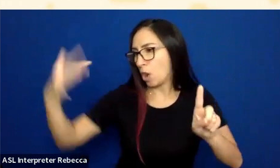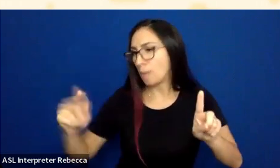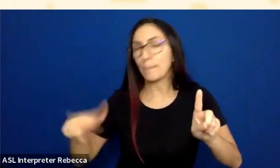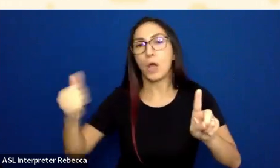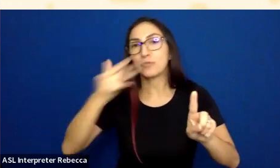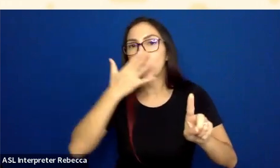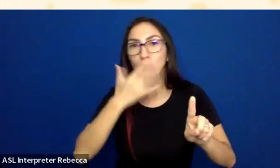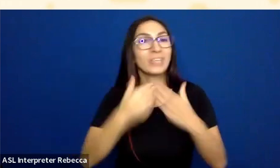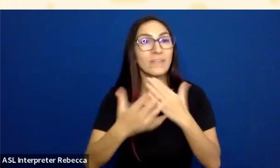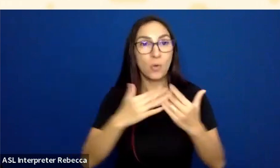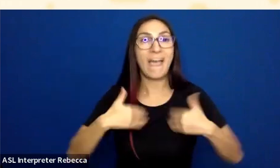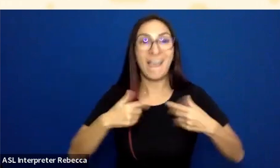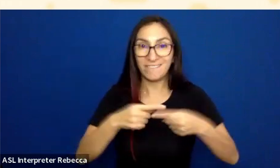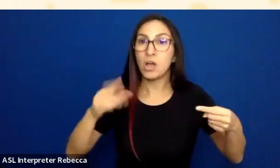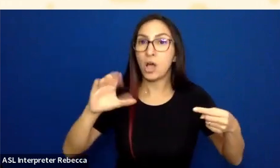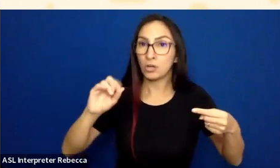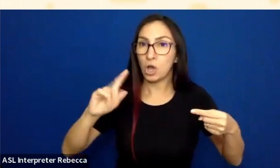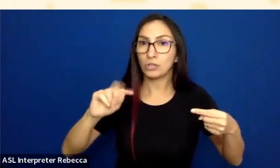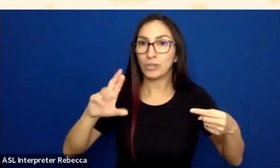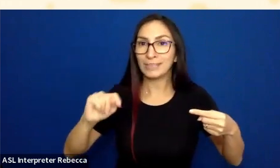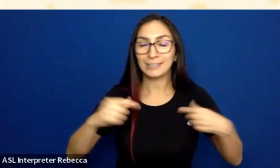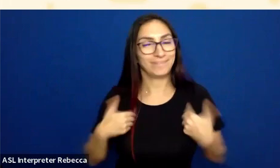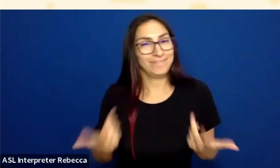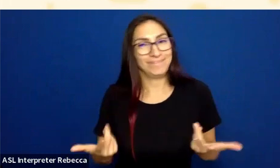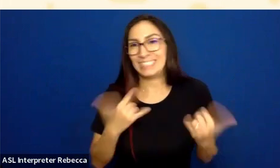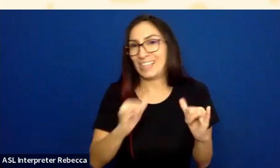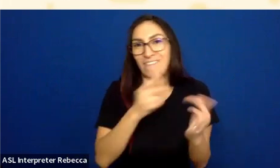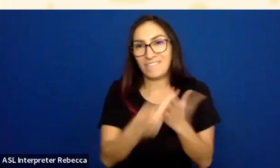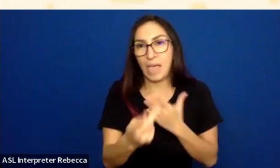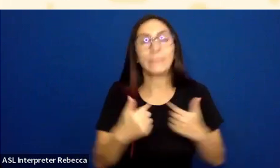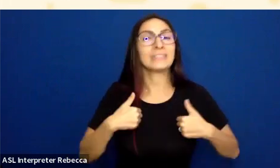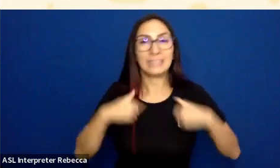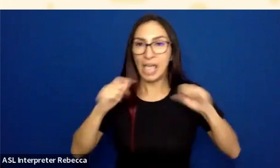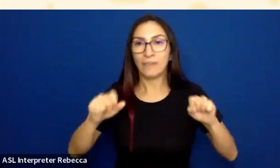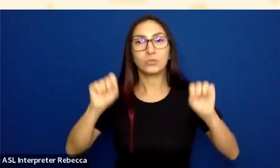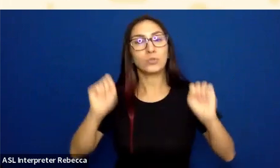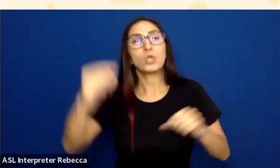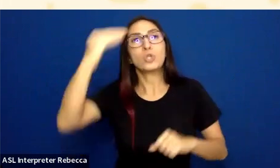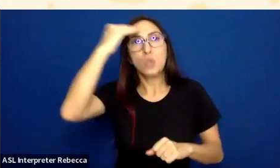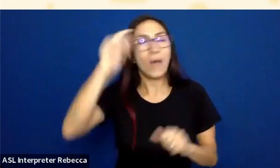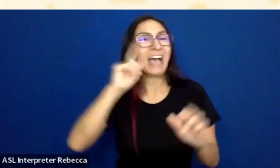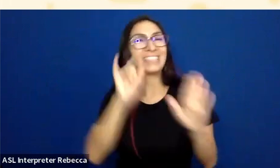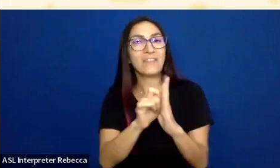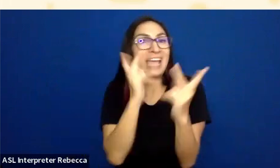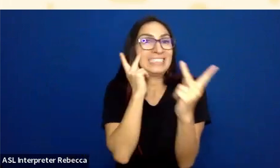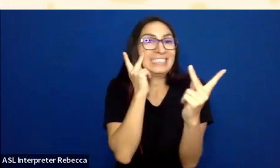of that use of color requirement because I got to be able to see red and tell it apart from others.